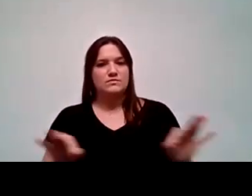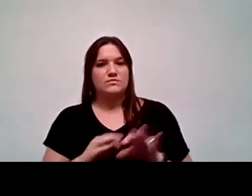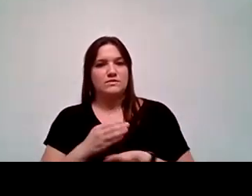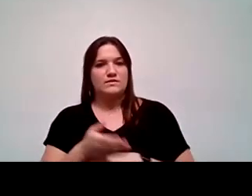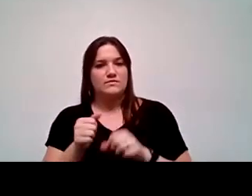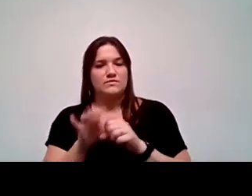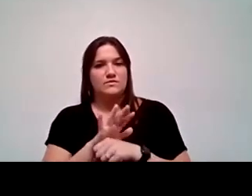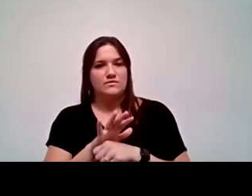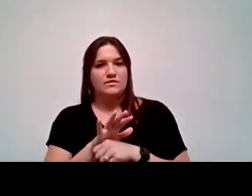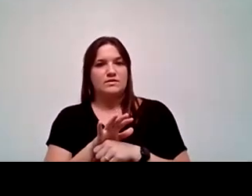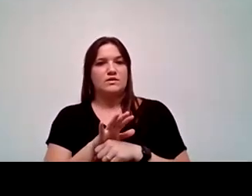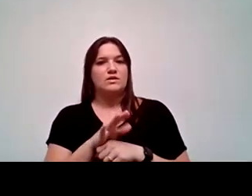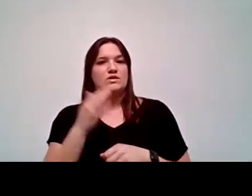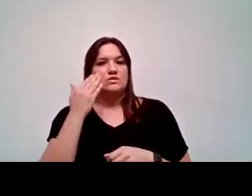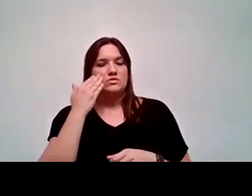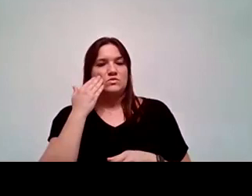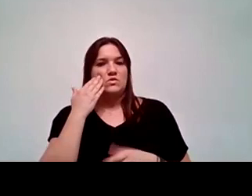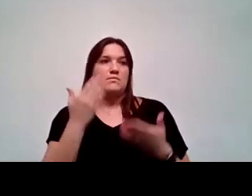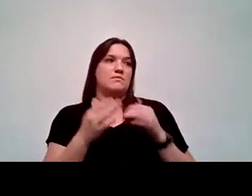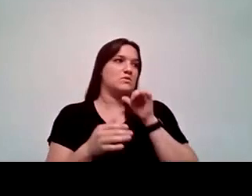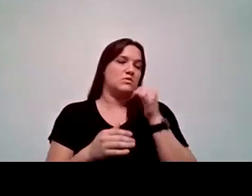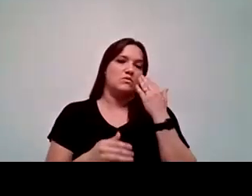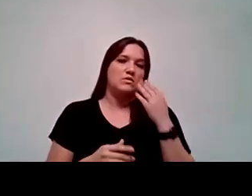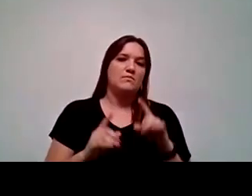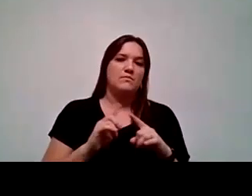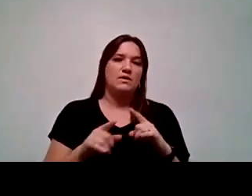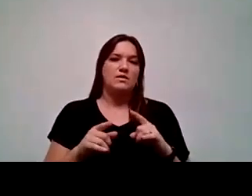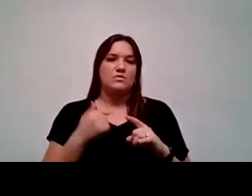As you know or may not know, we have a high school right